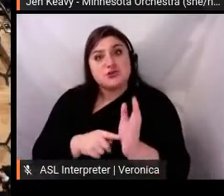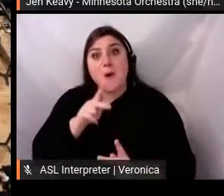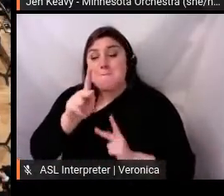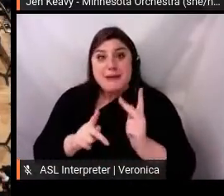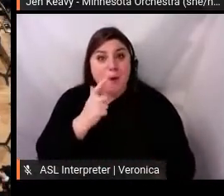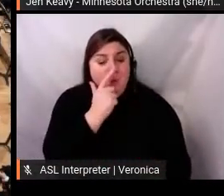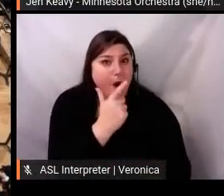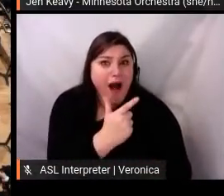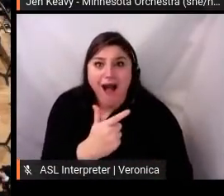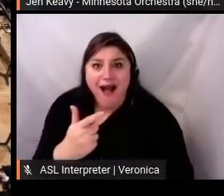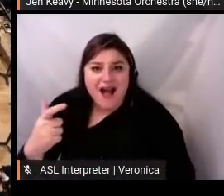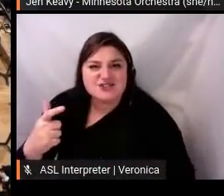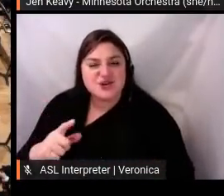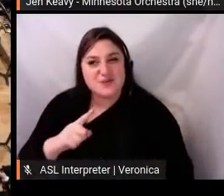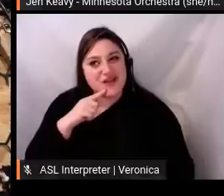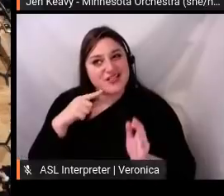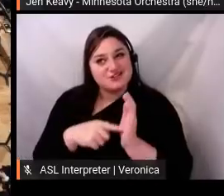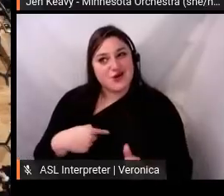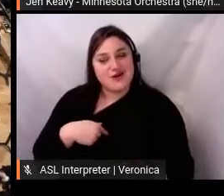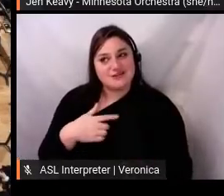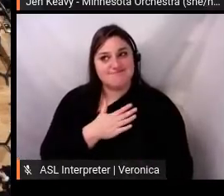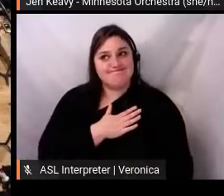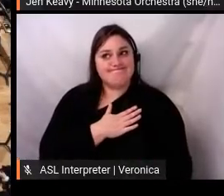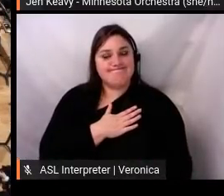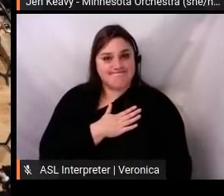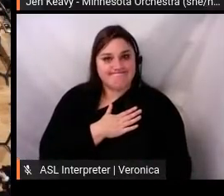was the catalyst for us to think about how we could share music